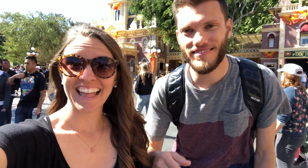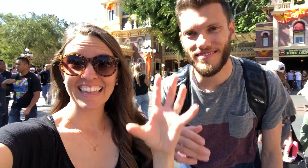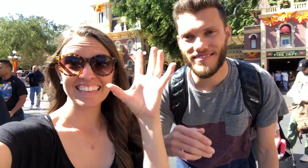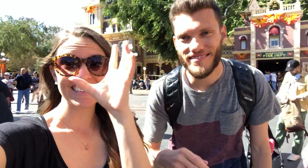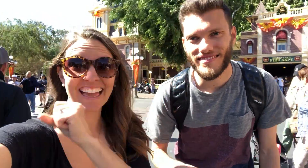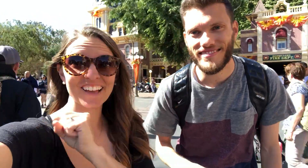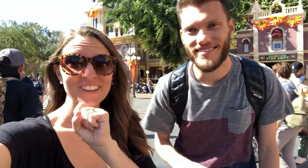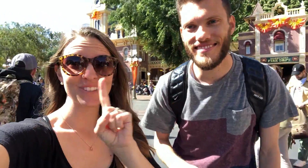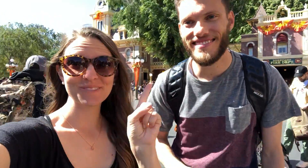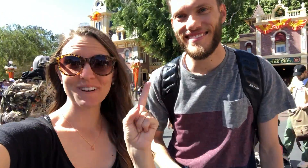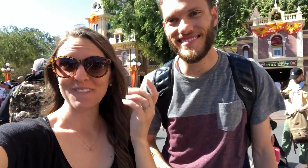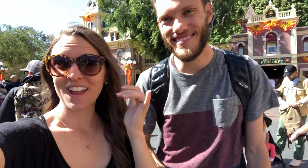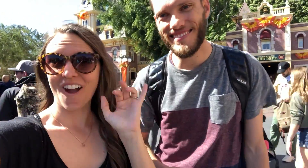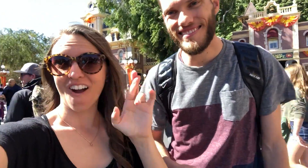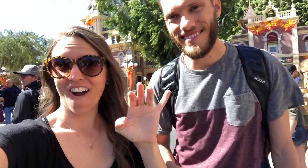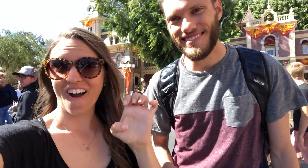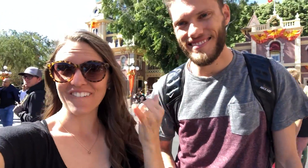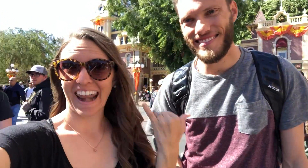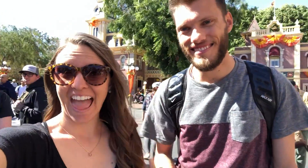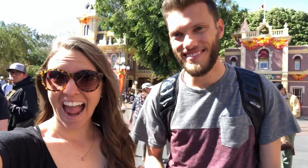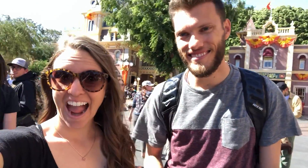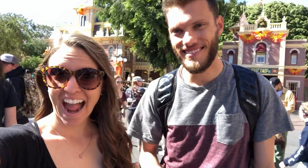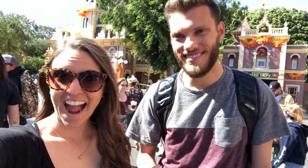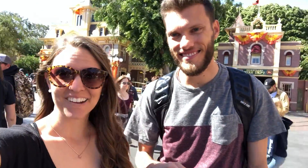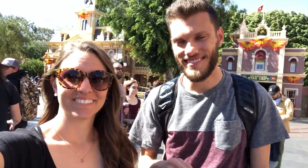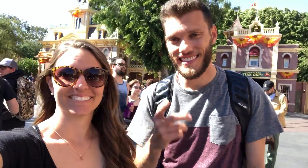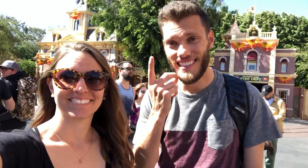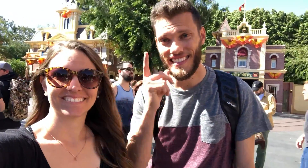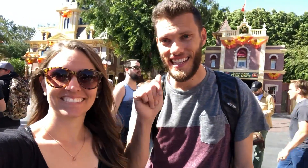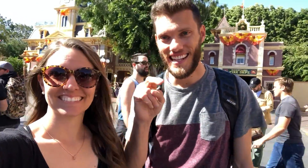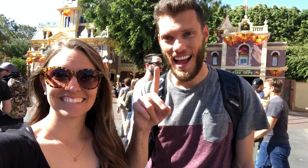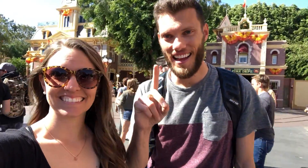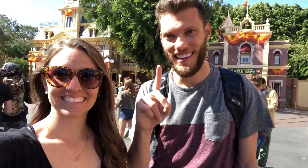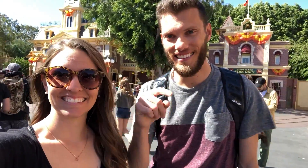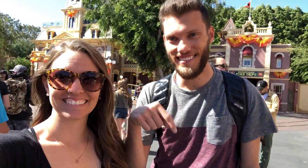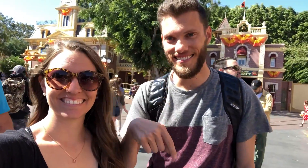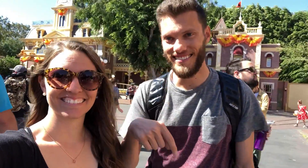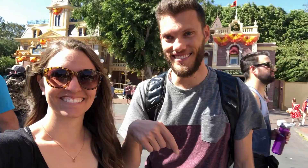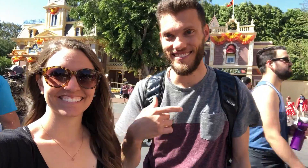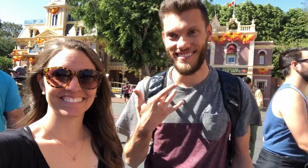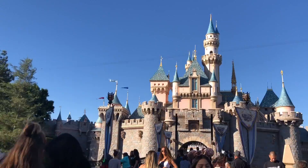Guess where we are right now??? Disneyland!